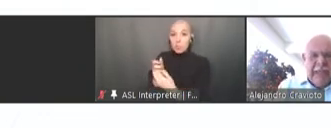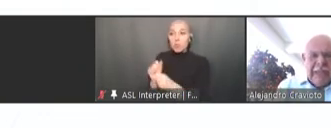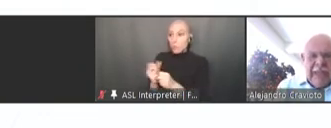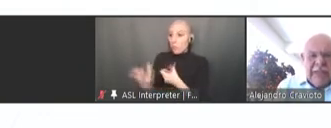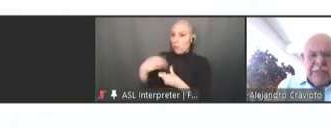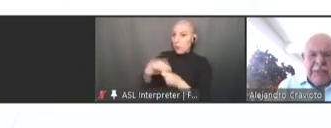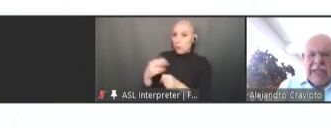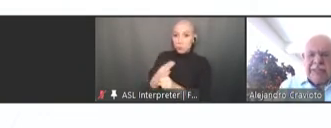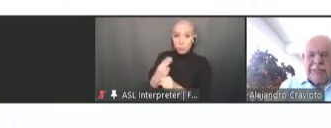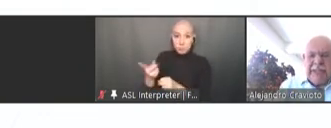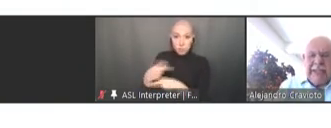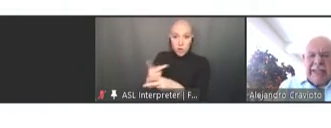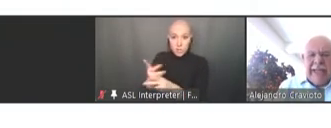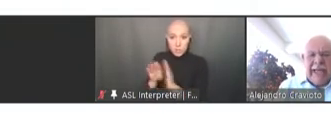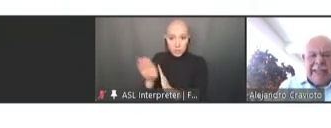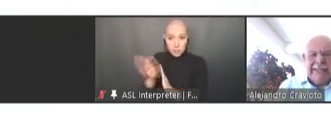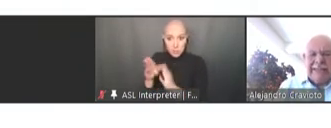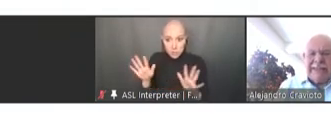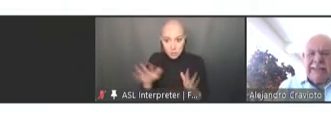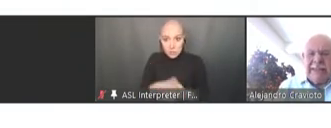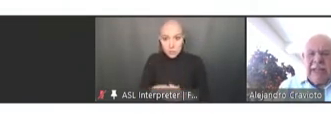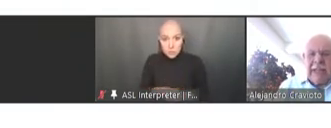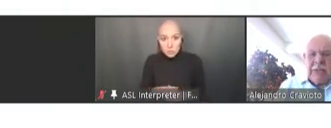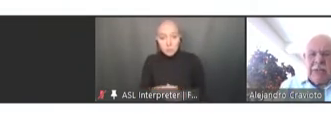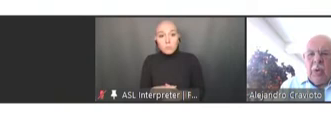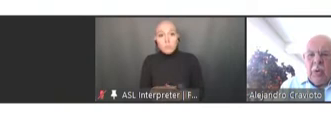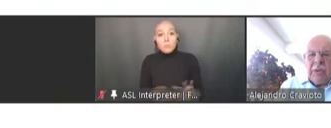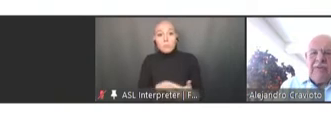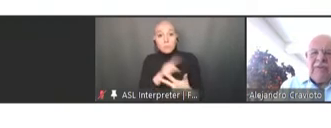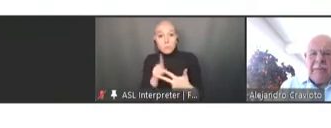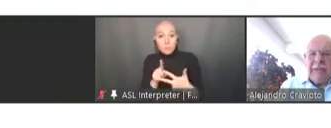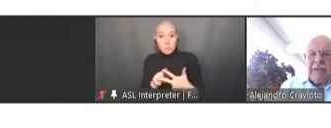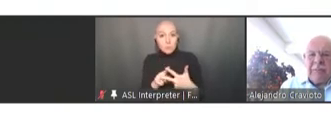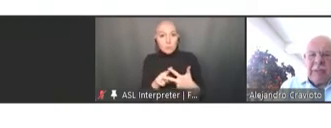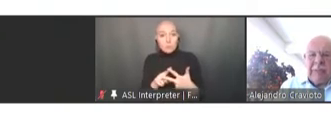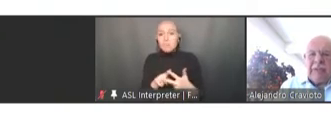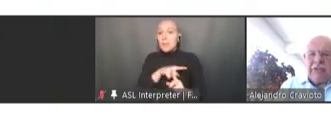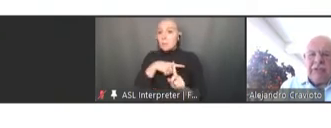The next one has been the access to all the information published so far